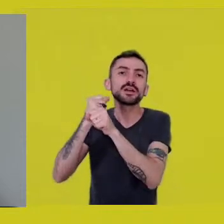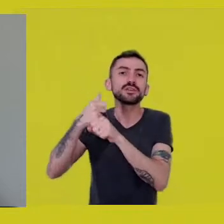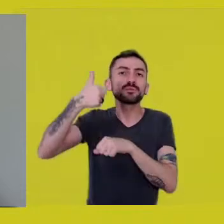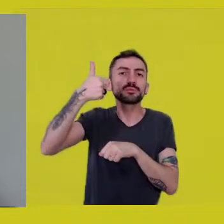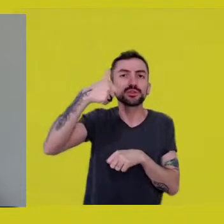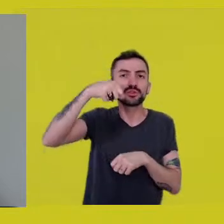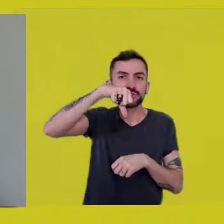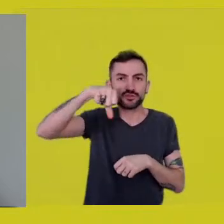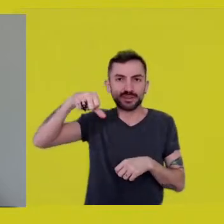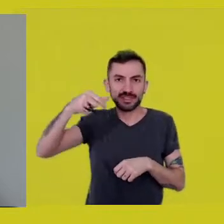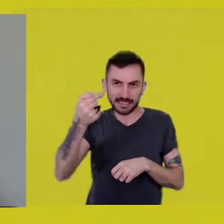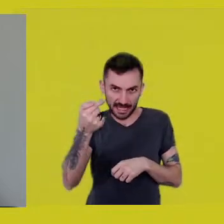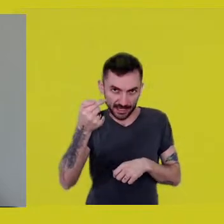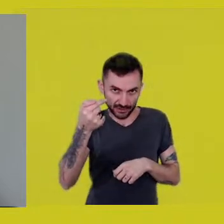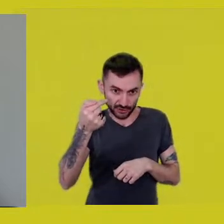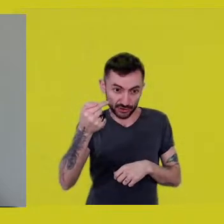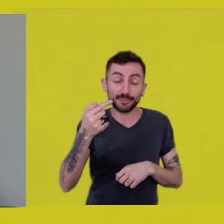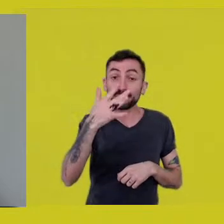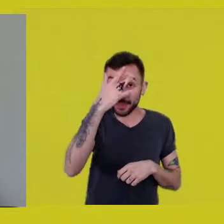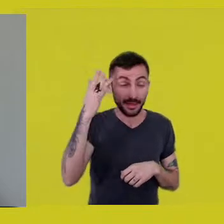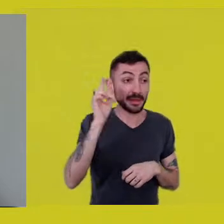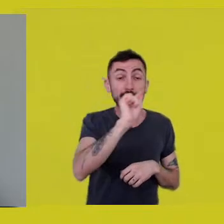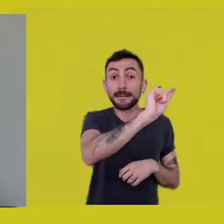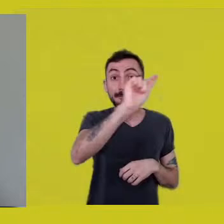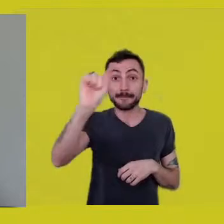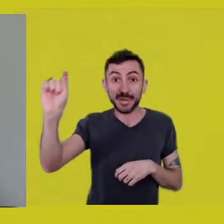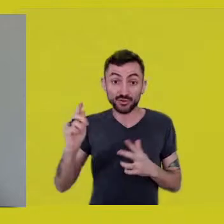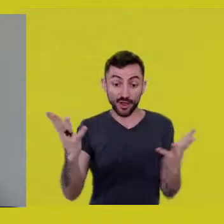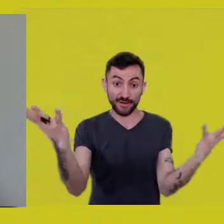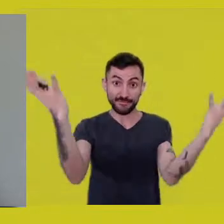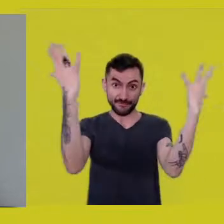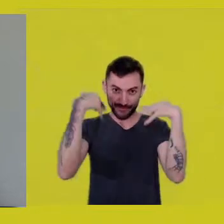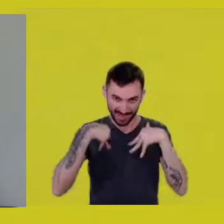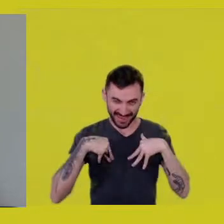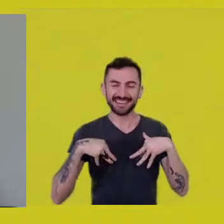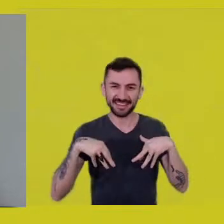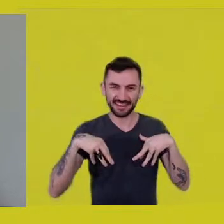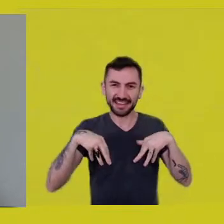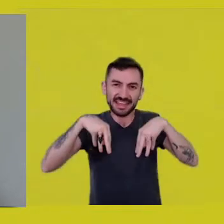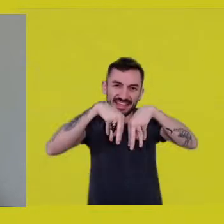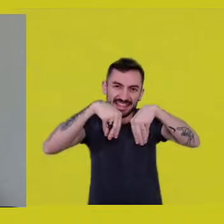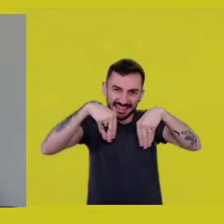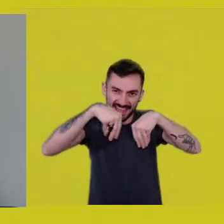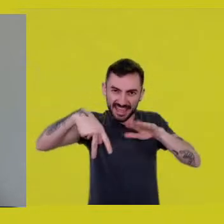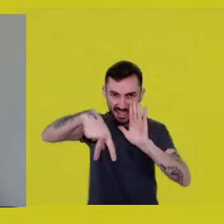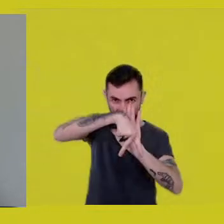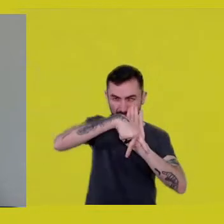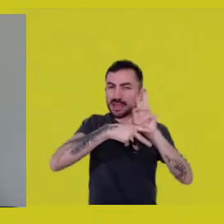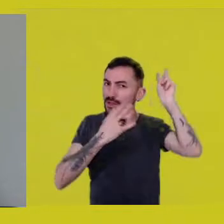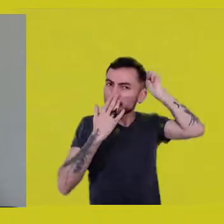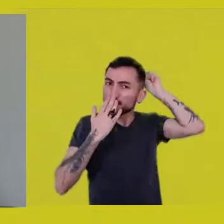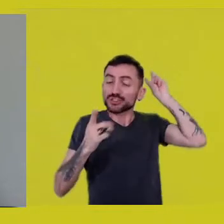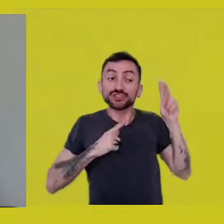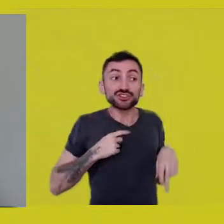and people came around the yard, there was a reverence from everyone.